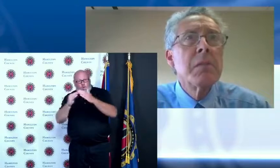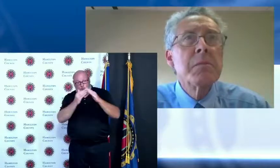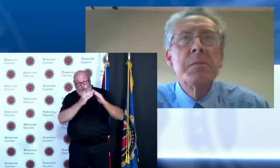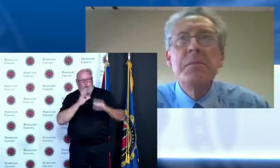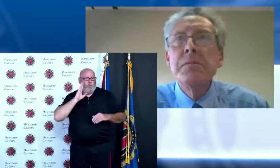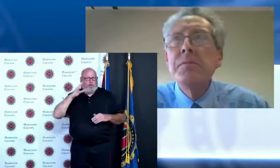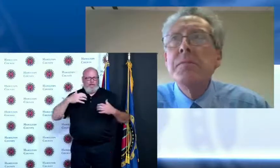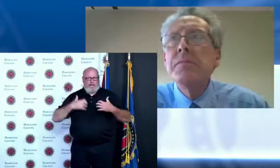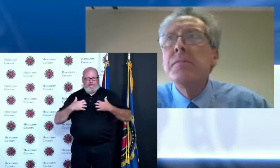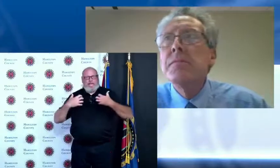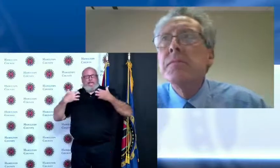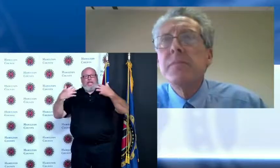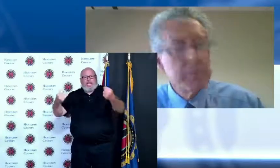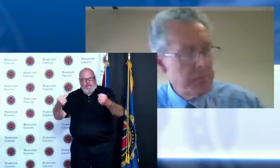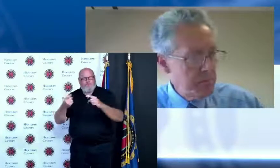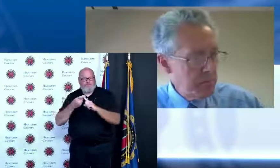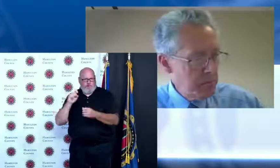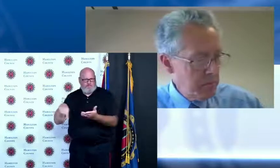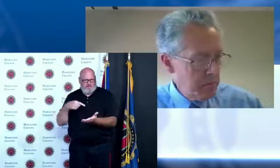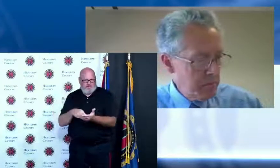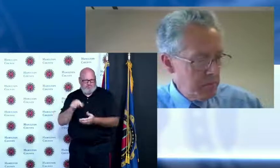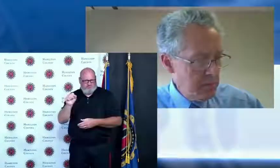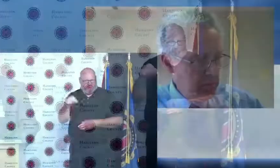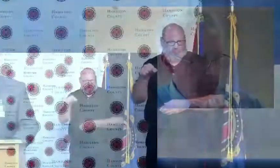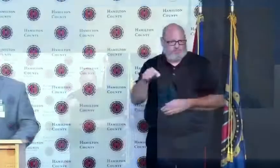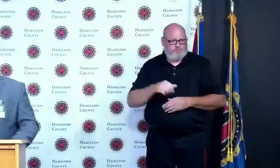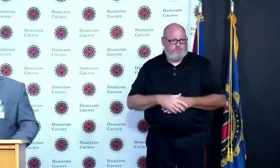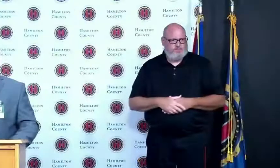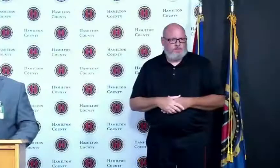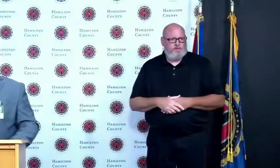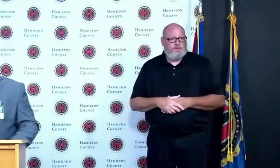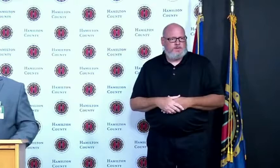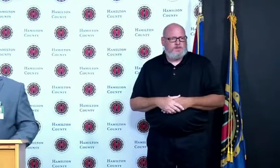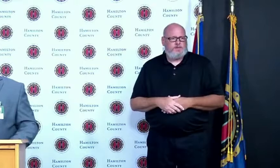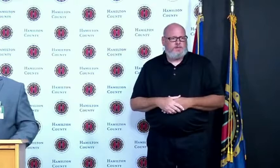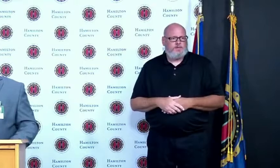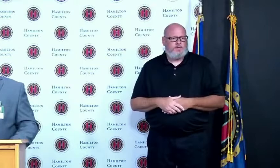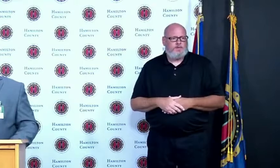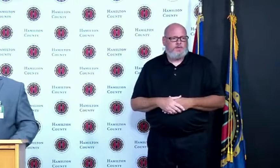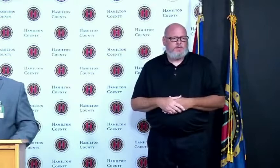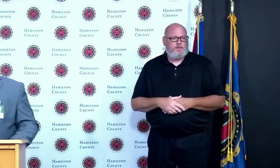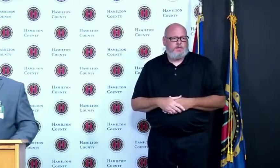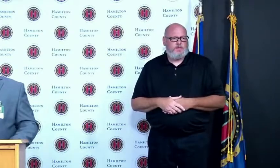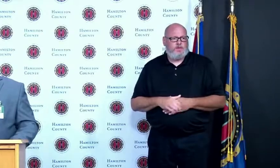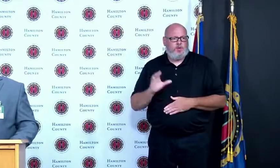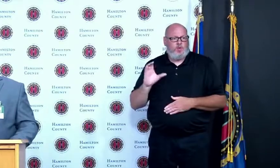next up we have Corey Sharper with WVXU good morning Corey good morning Greg of course